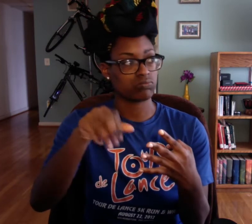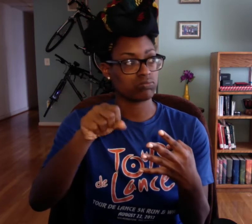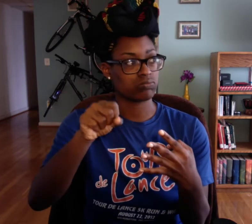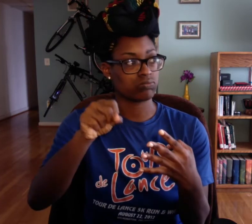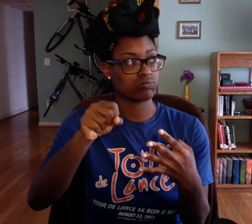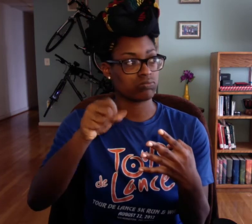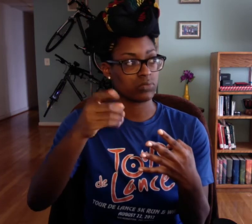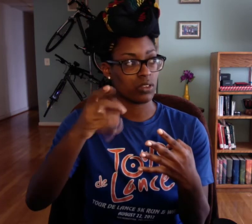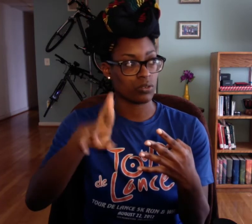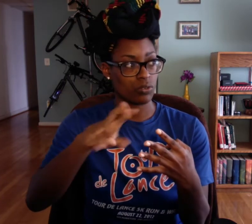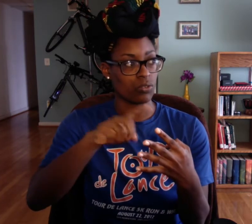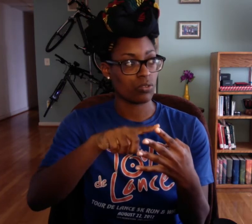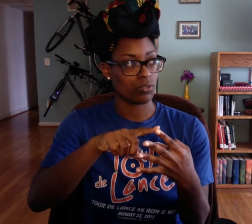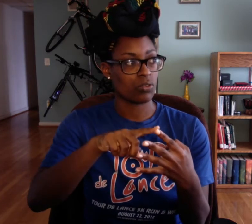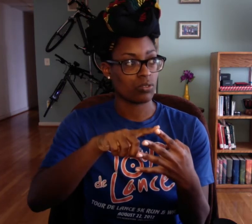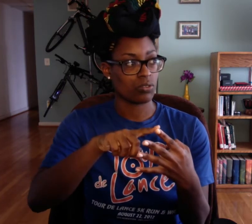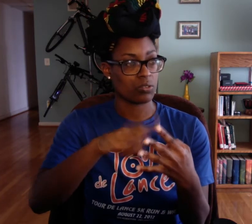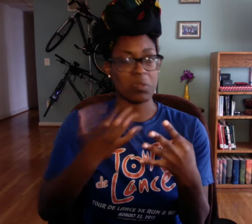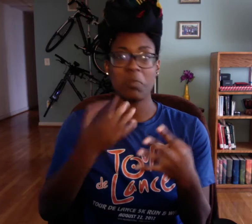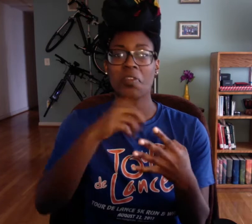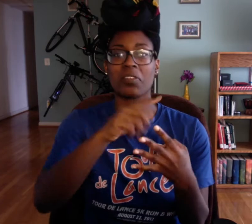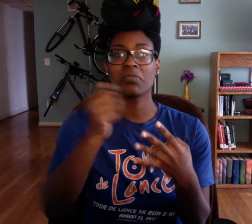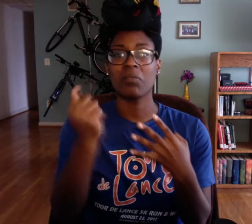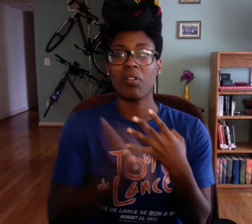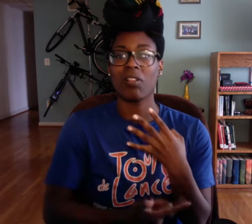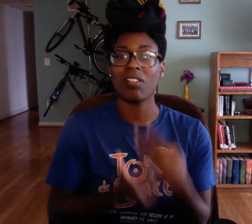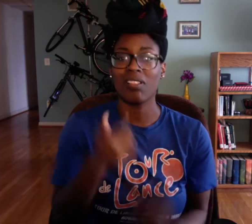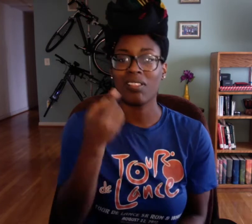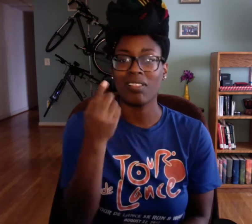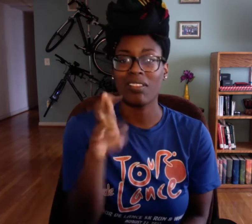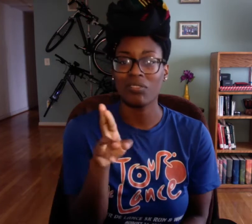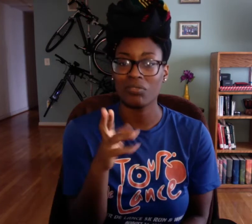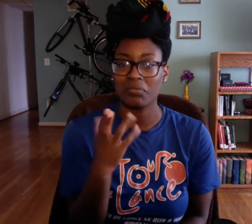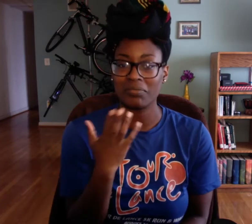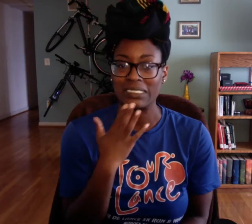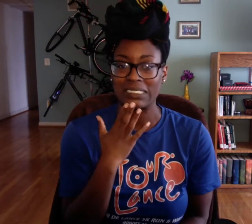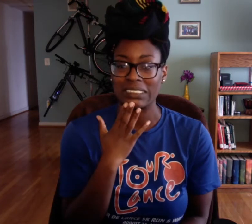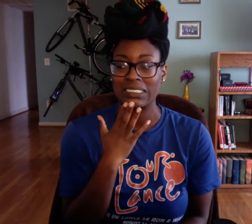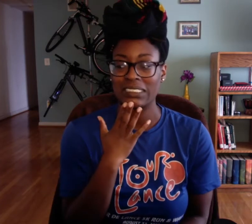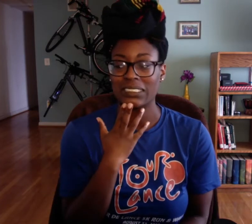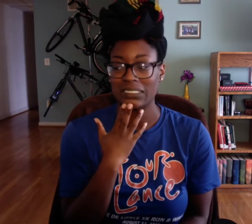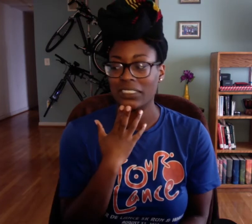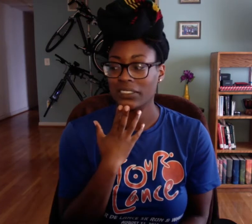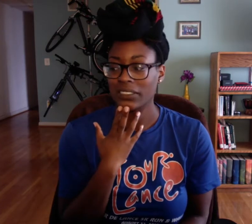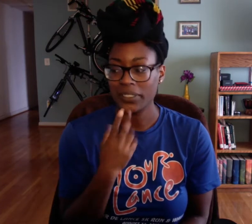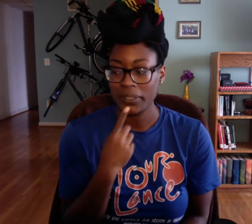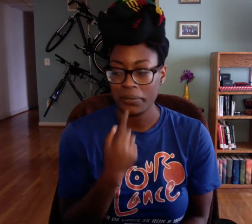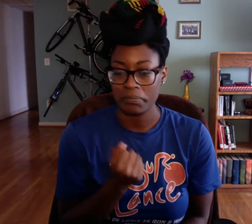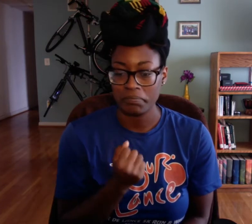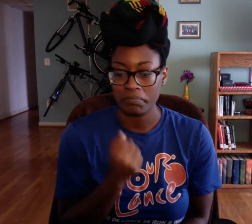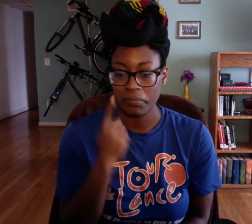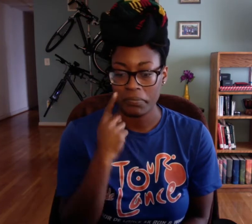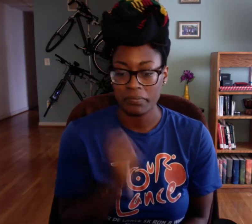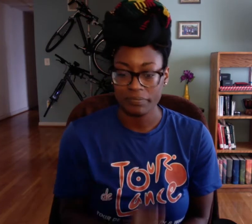Yeah, Dr. Lori Whynot, she's definitely a doctor. Maybe all, I think they may all be doctors.